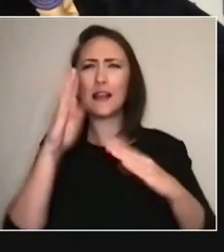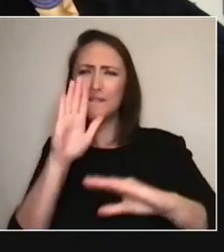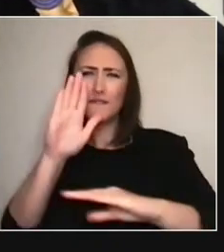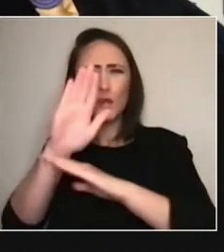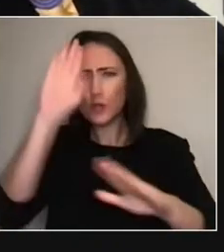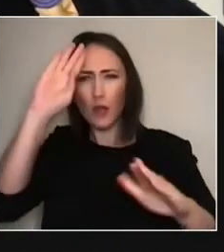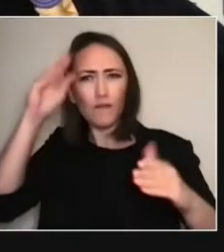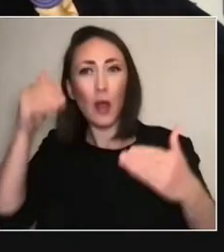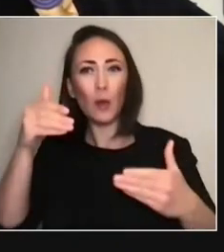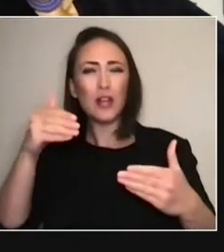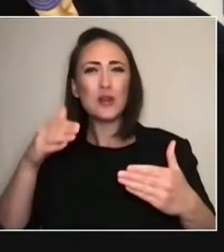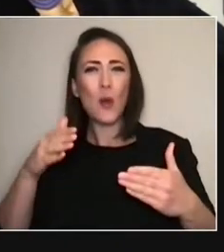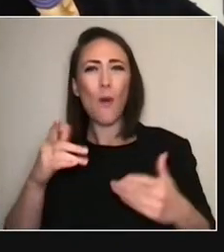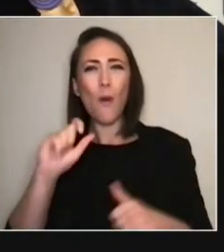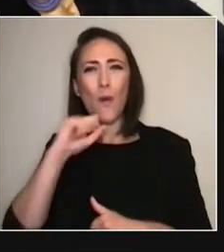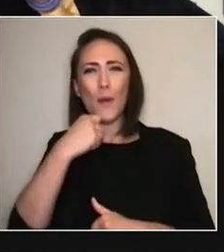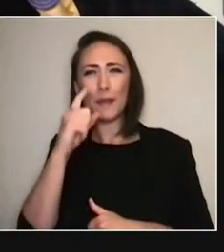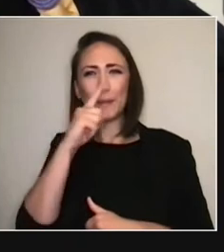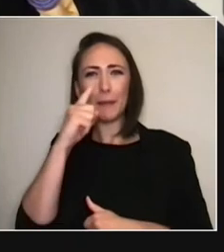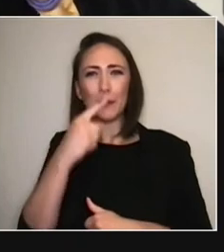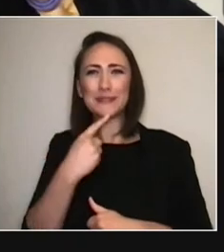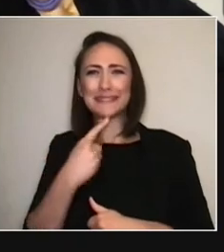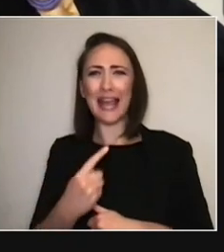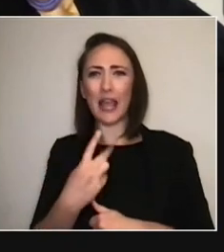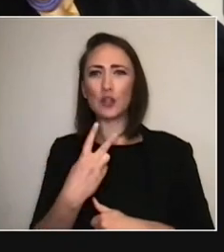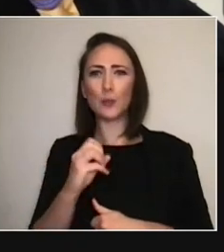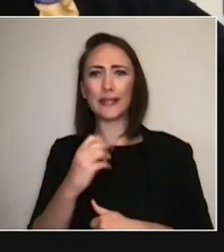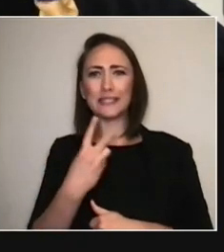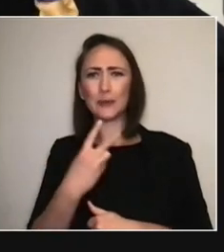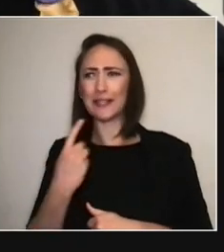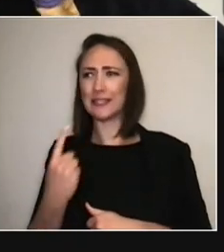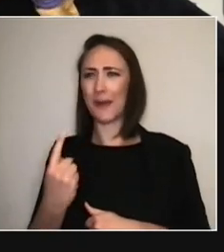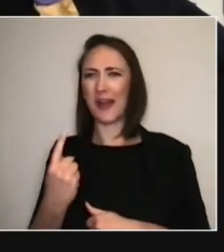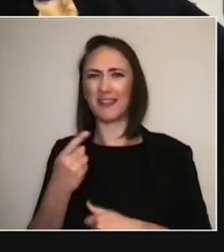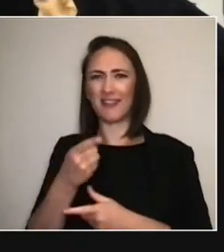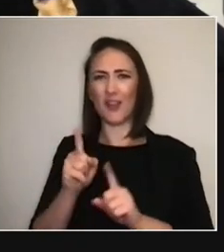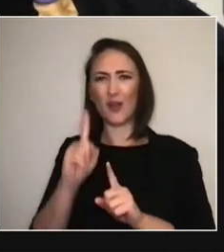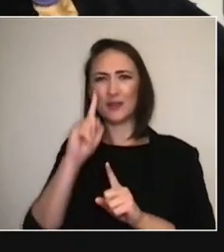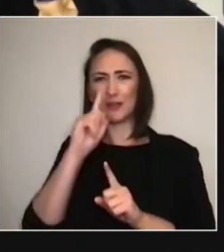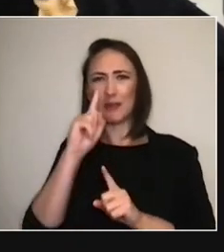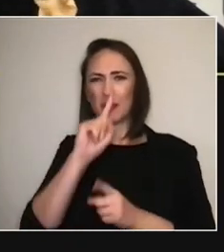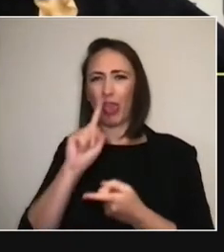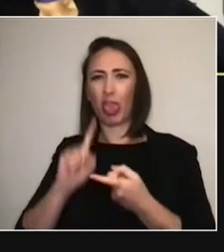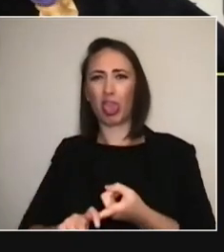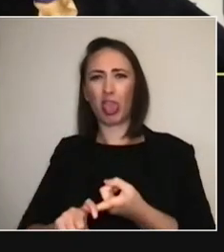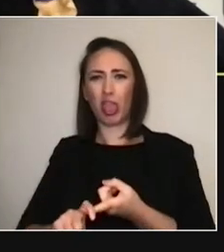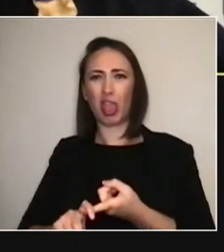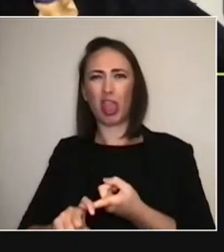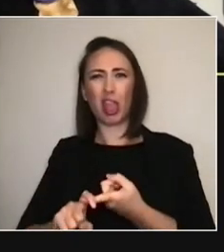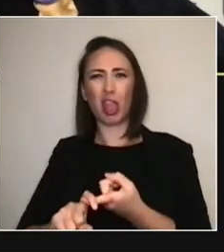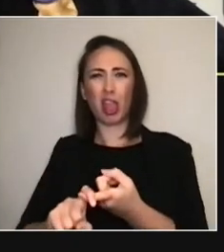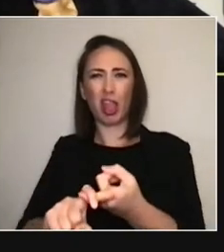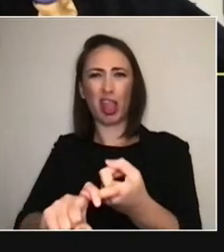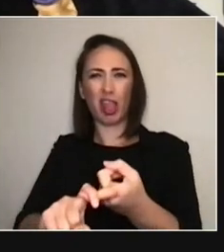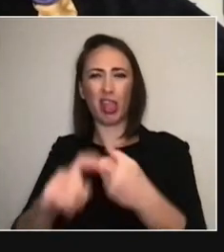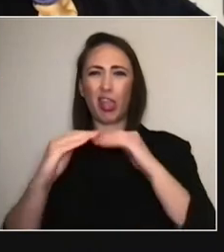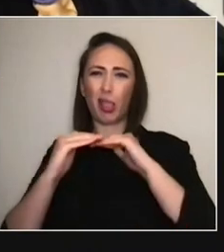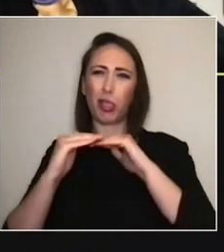There's so much transition and transformation, resetting that we're all managing... - Reframing. Yup, absolutely.